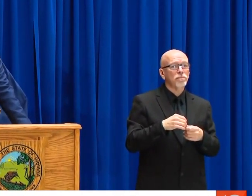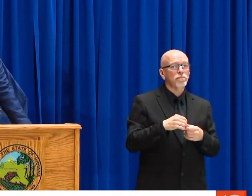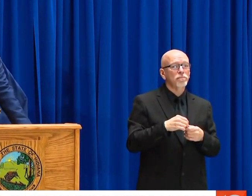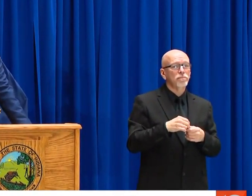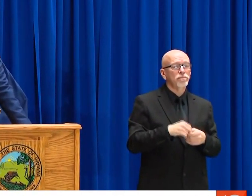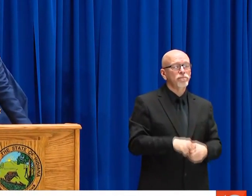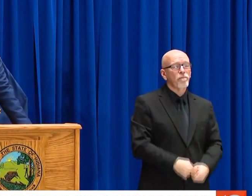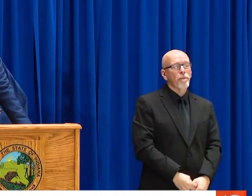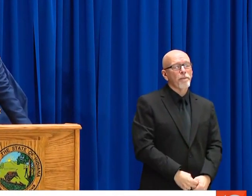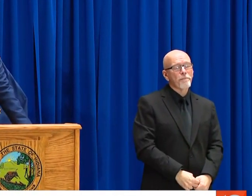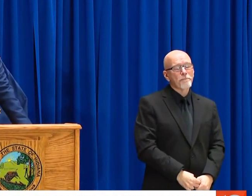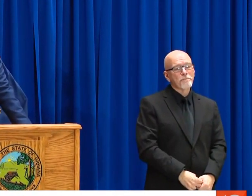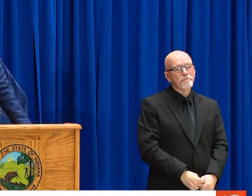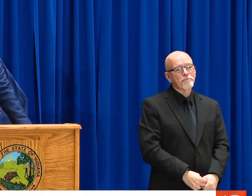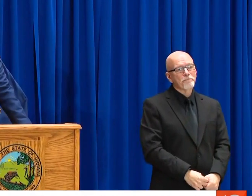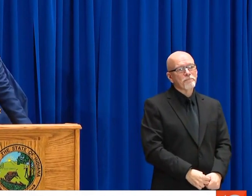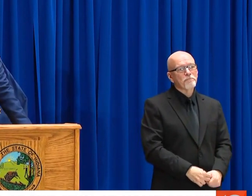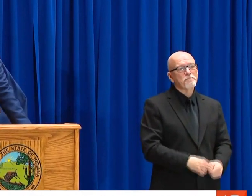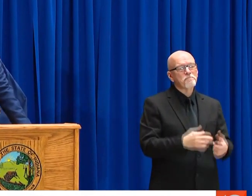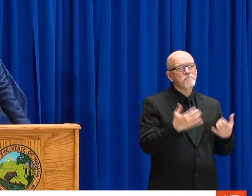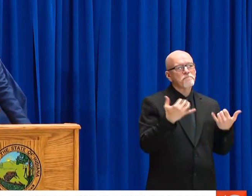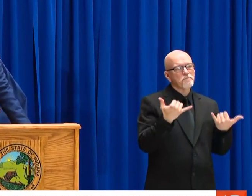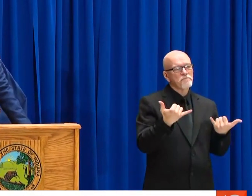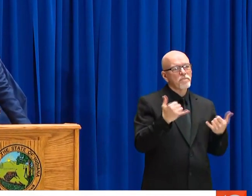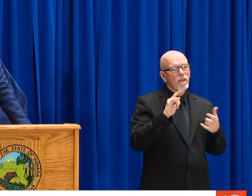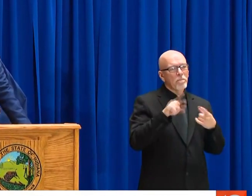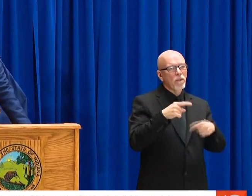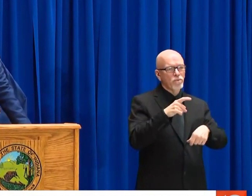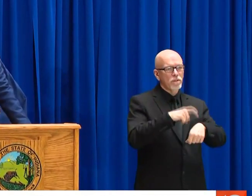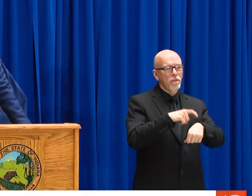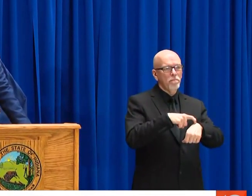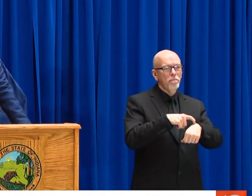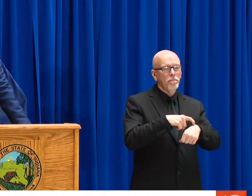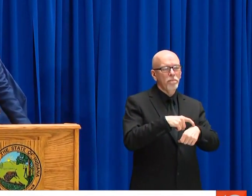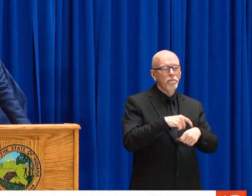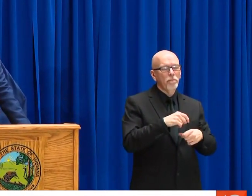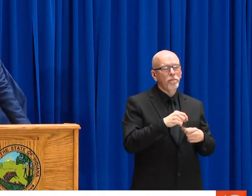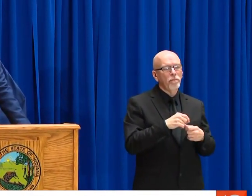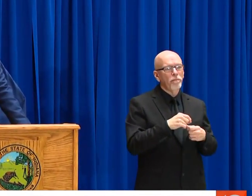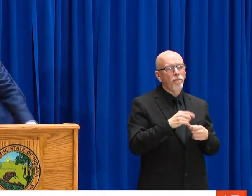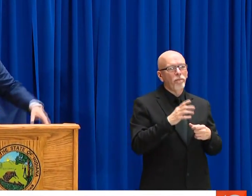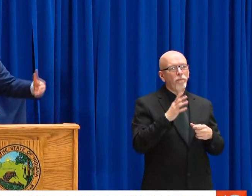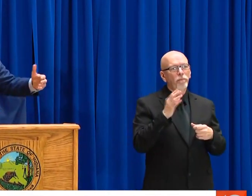YOU BROUGHT IT UP -- IF I COULD